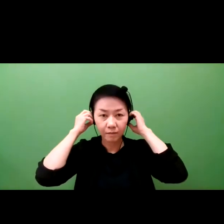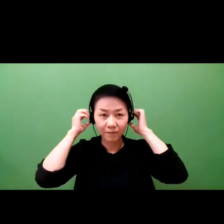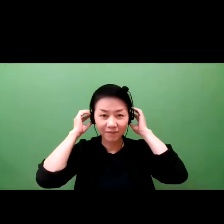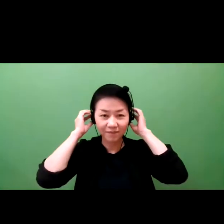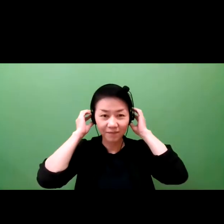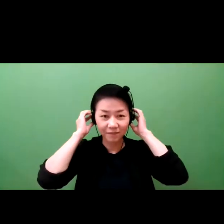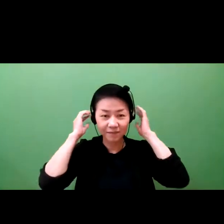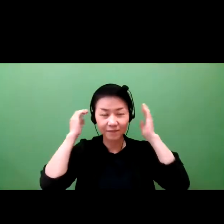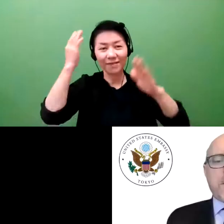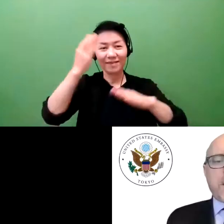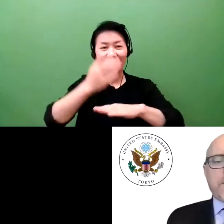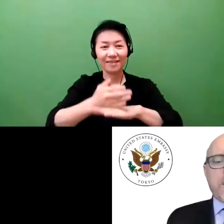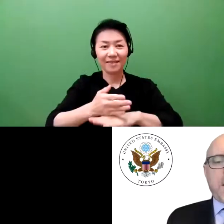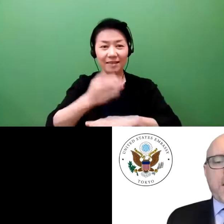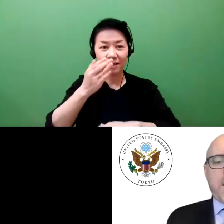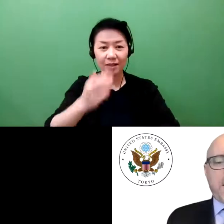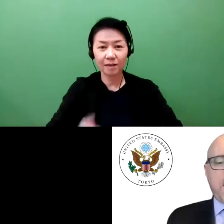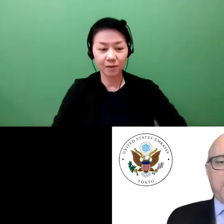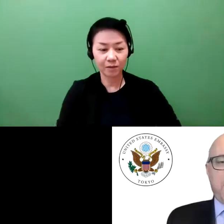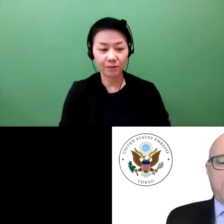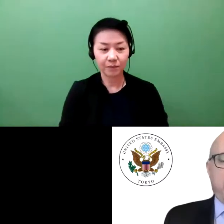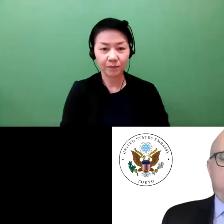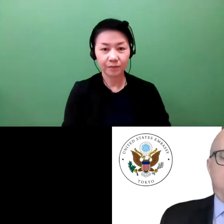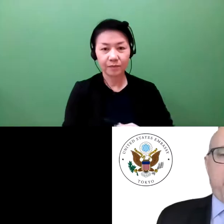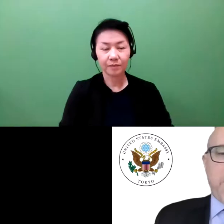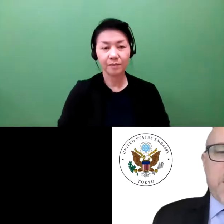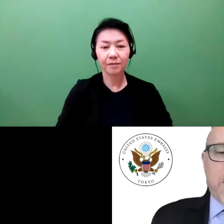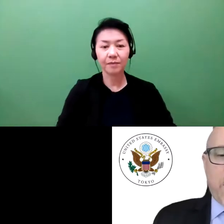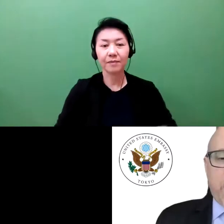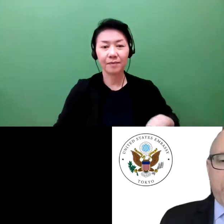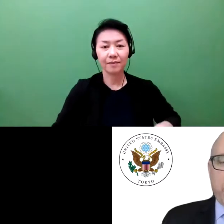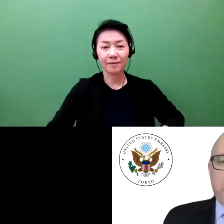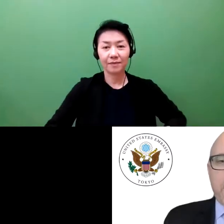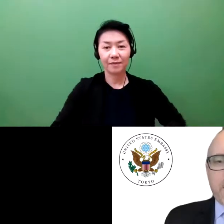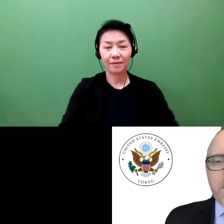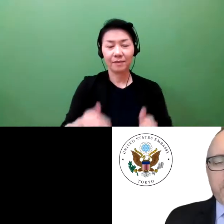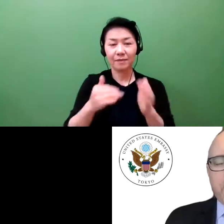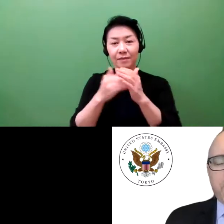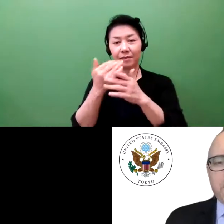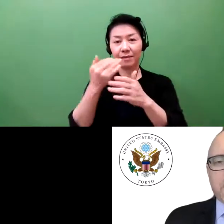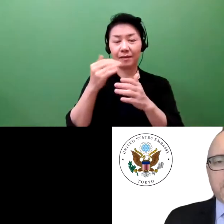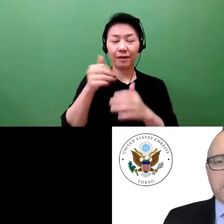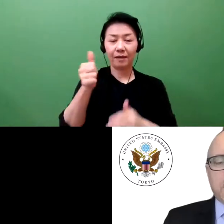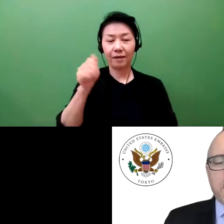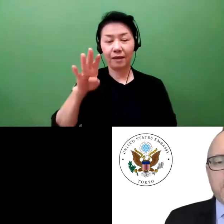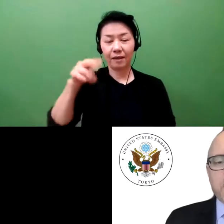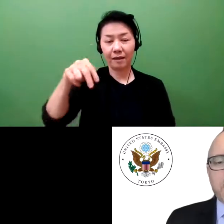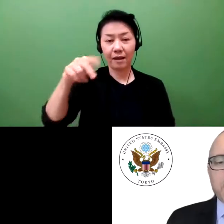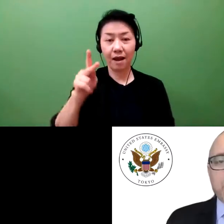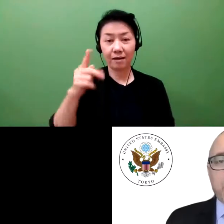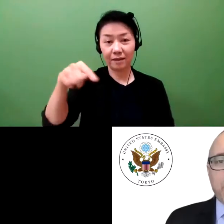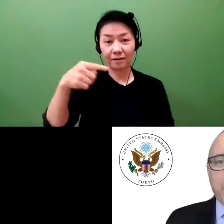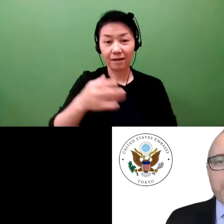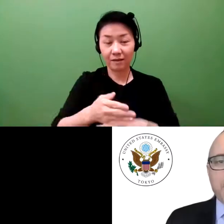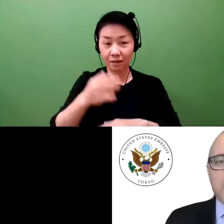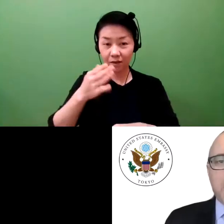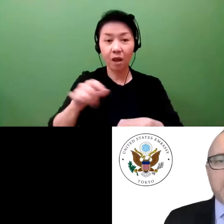Thank you, Dr. Takenaka. In particular, your emphasis on how intellectual property